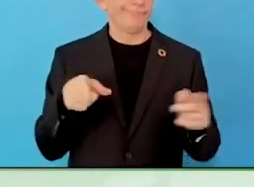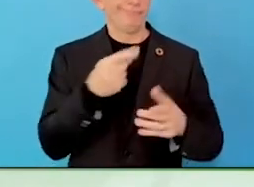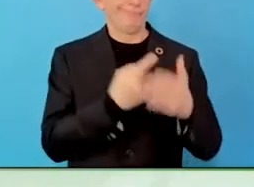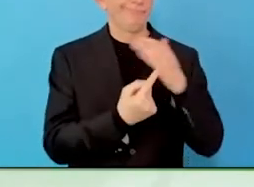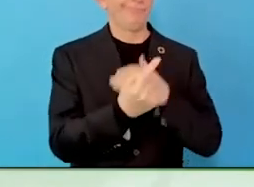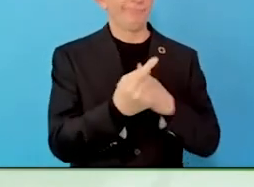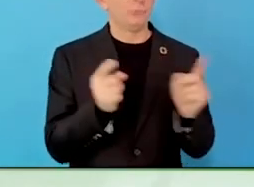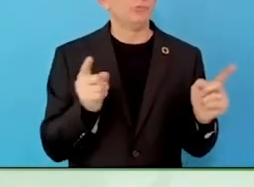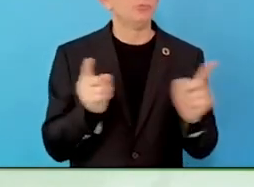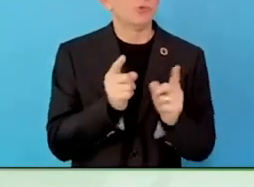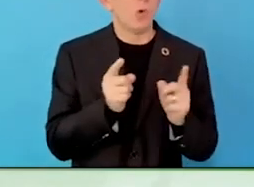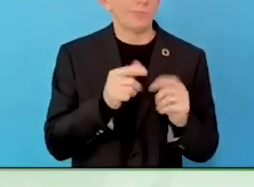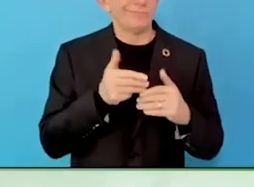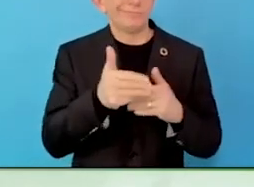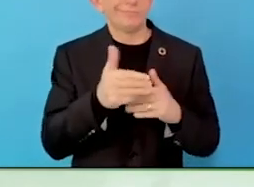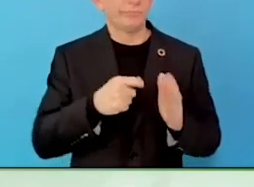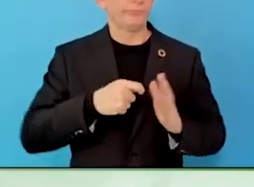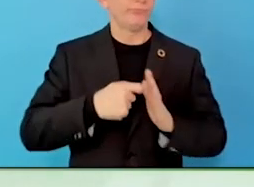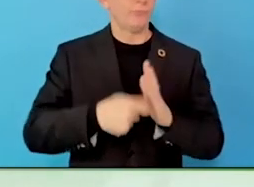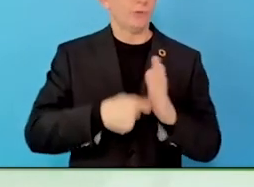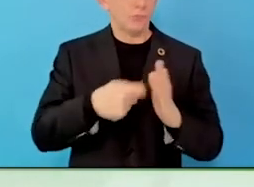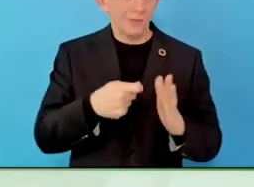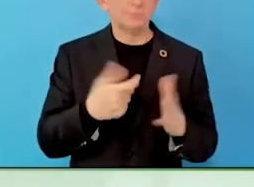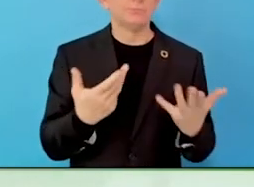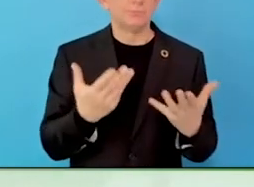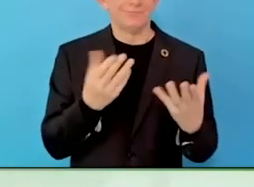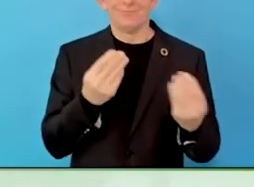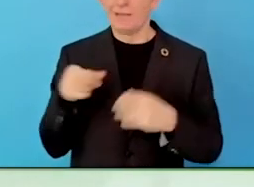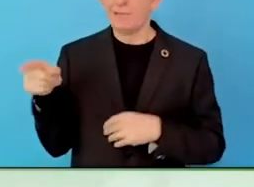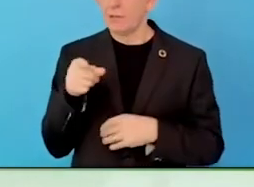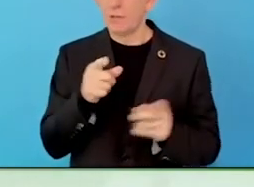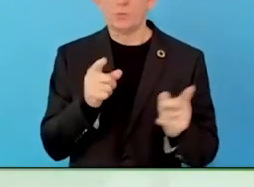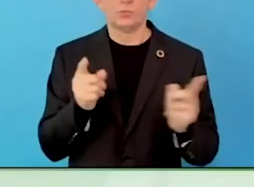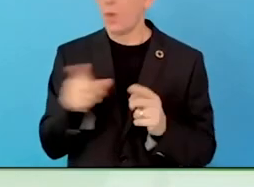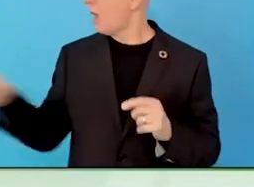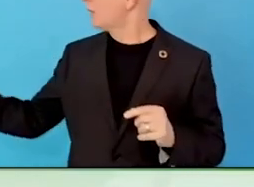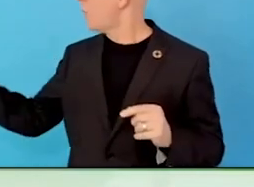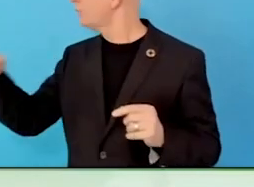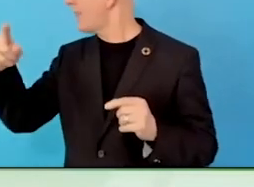Not yet, but you are behind it. You want to add to that?